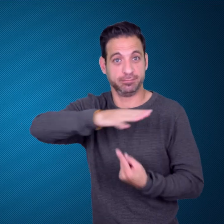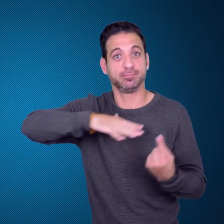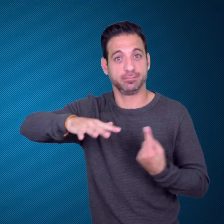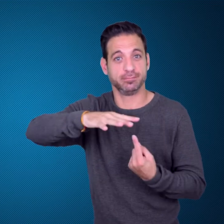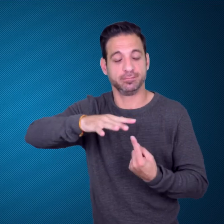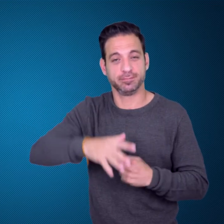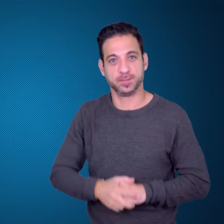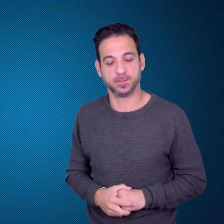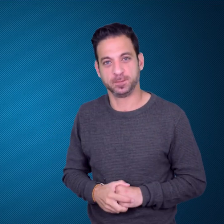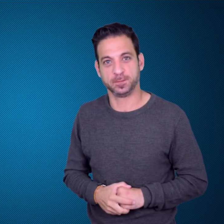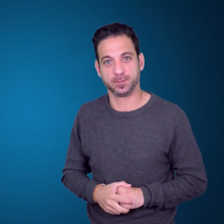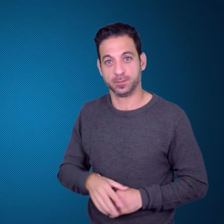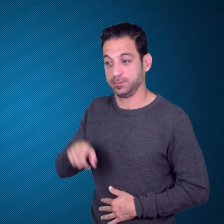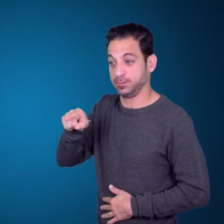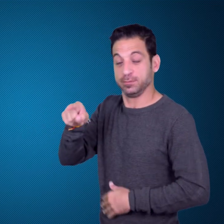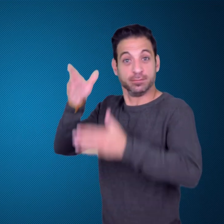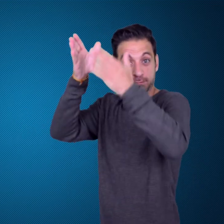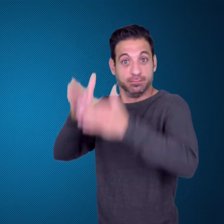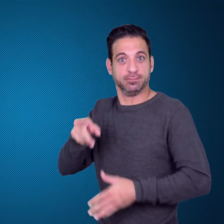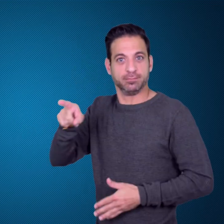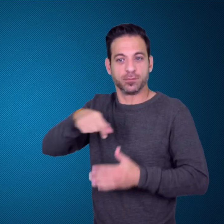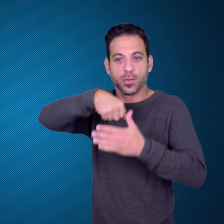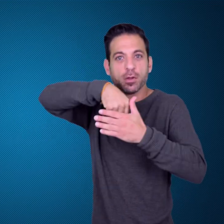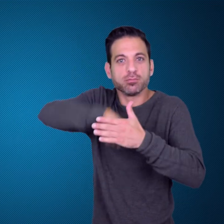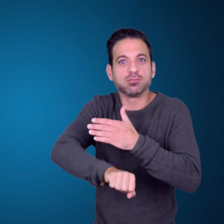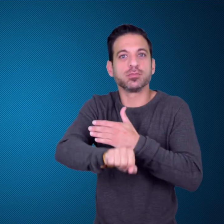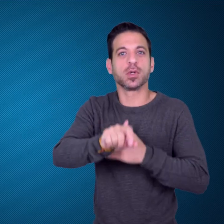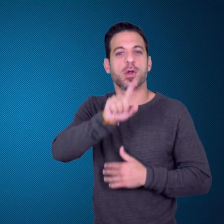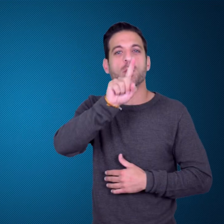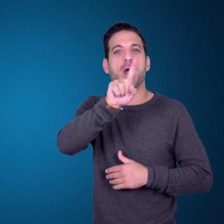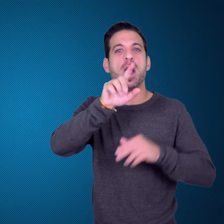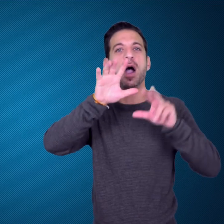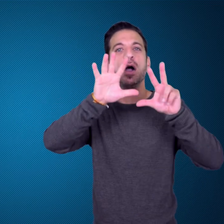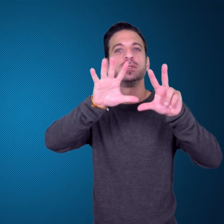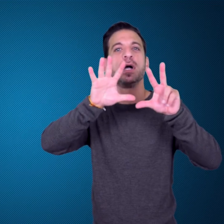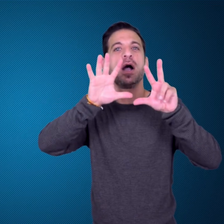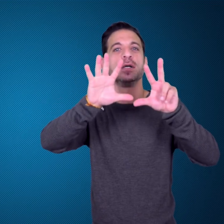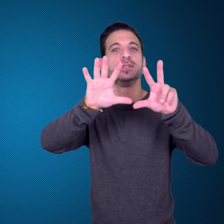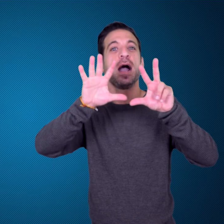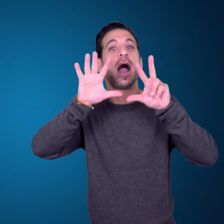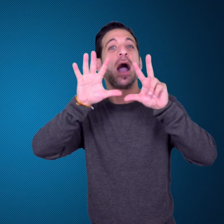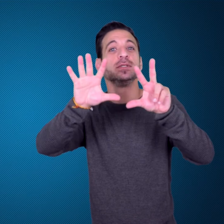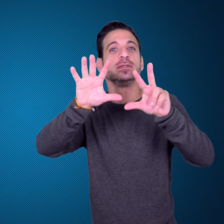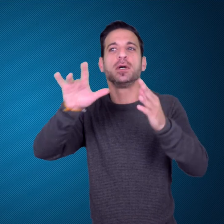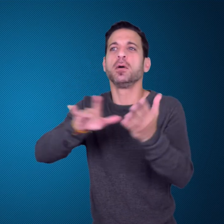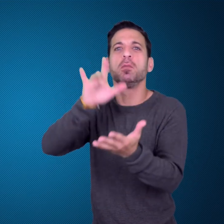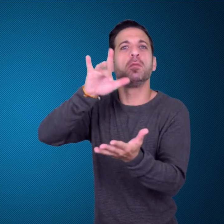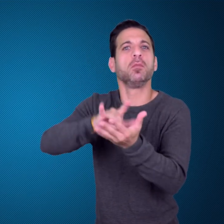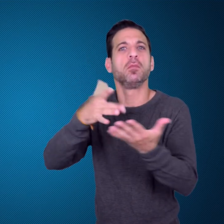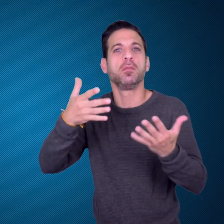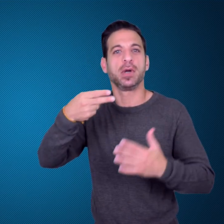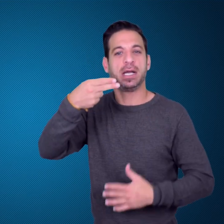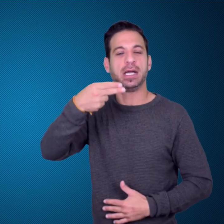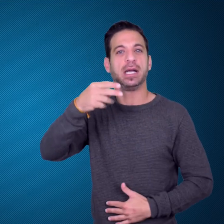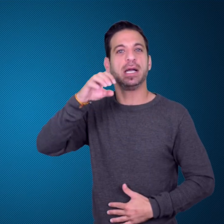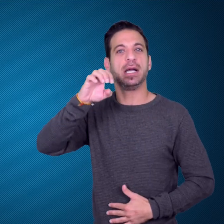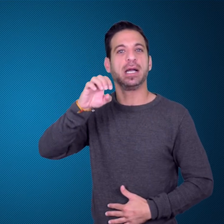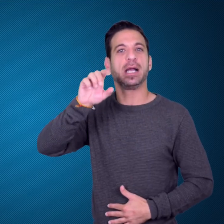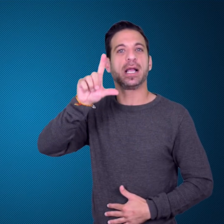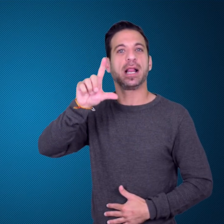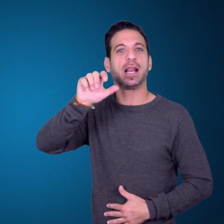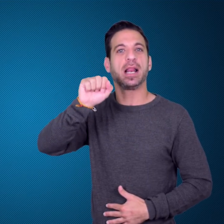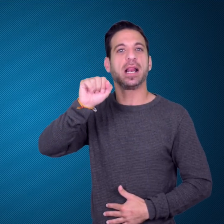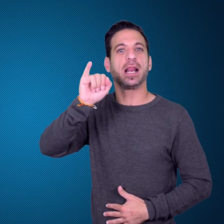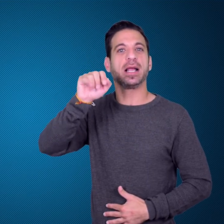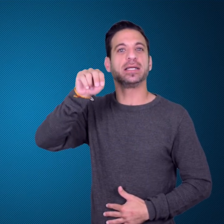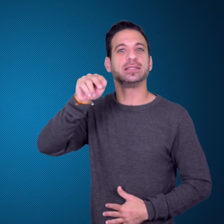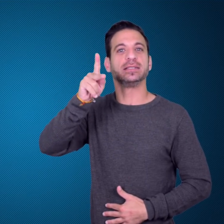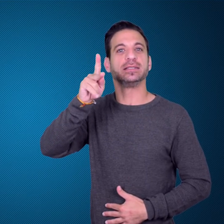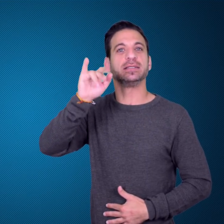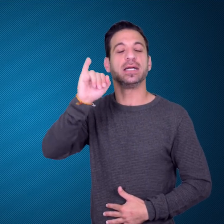Oskar was born in 1888 in Helsinki, Finland, and became deaf